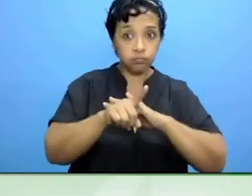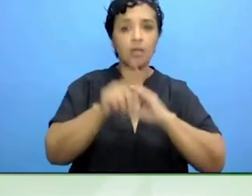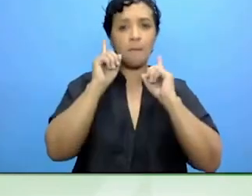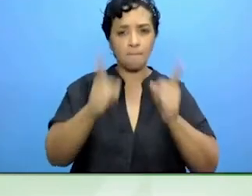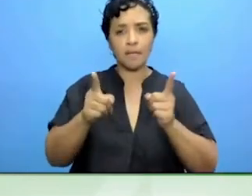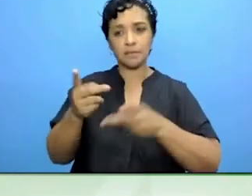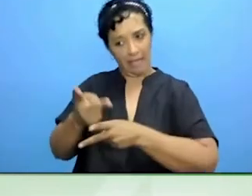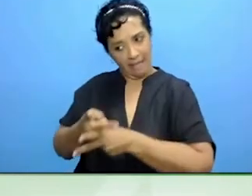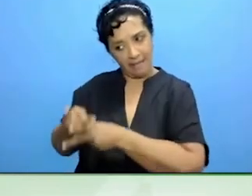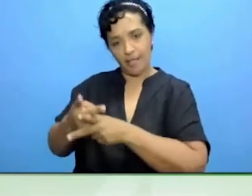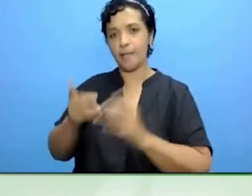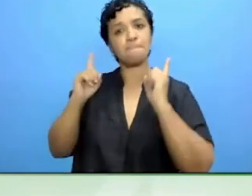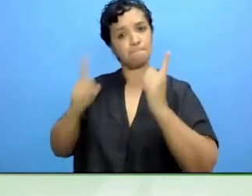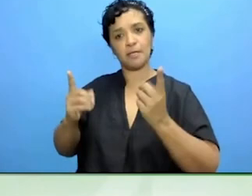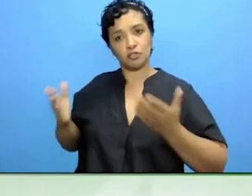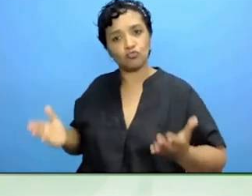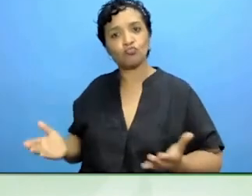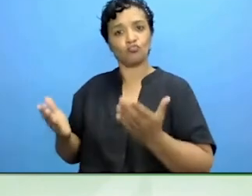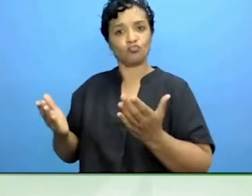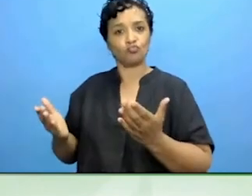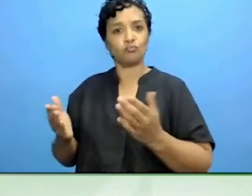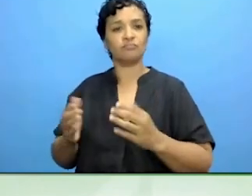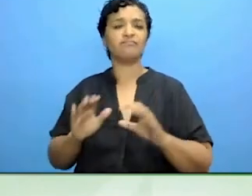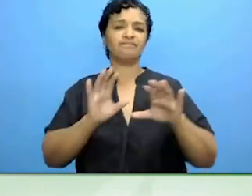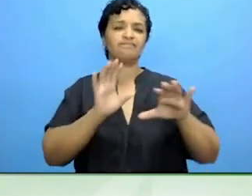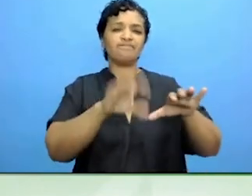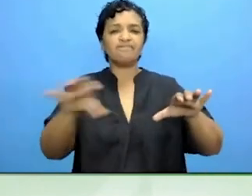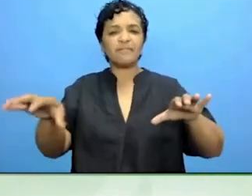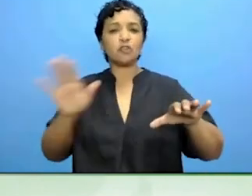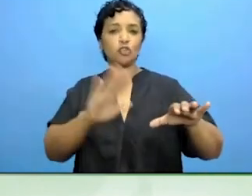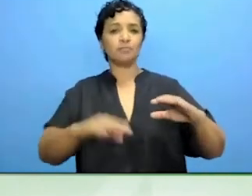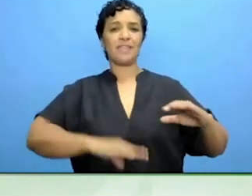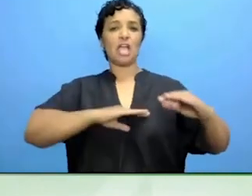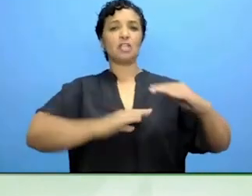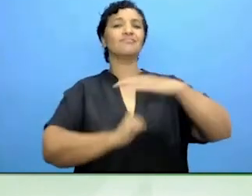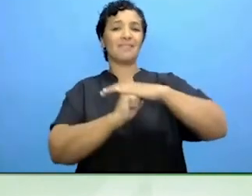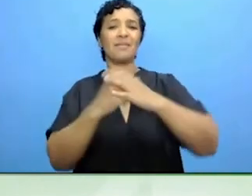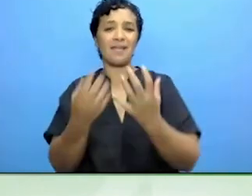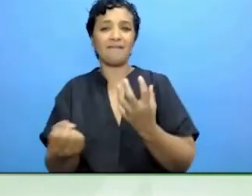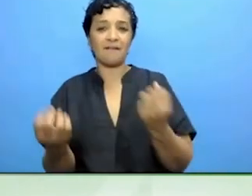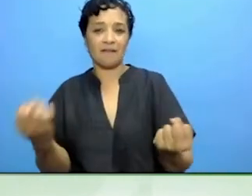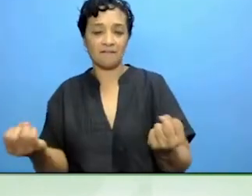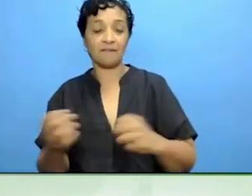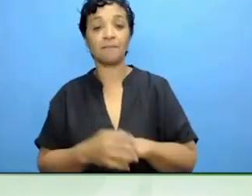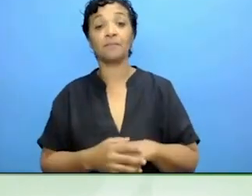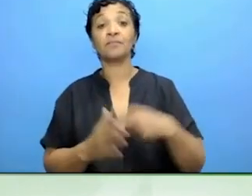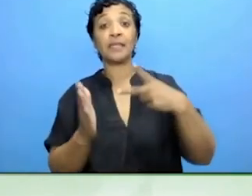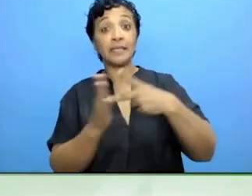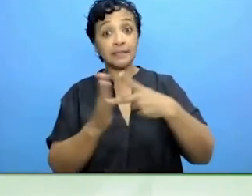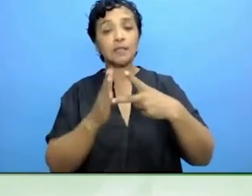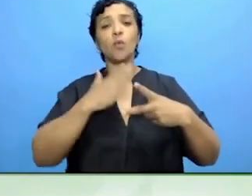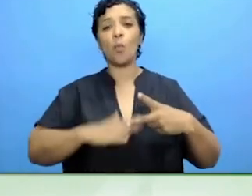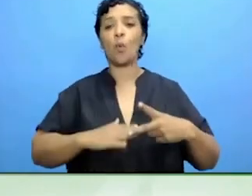whatever age that is. We want to improve the standards for long-term care for adults, all